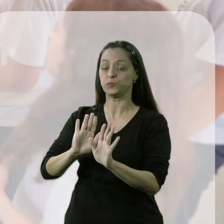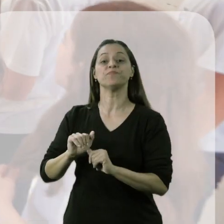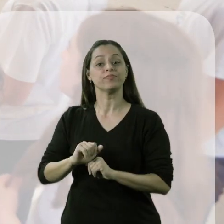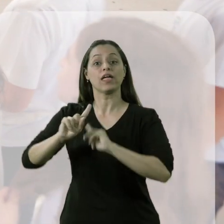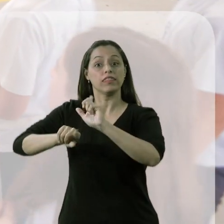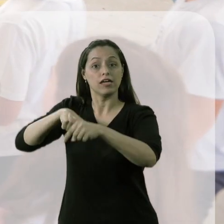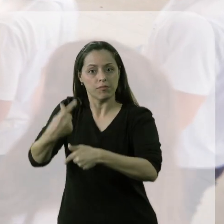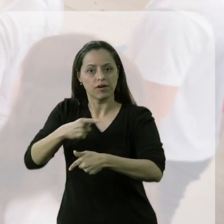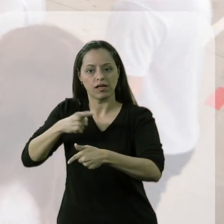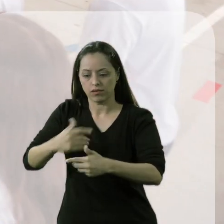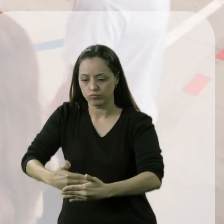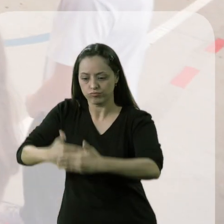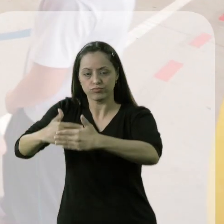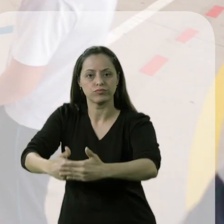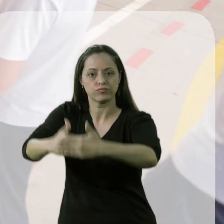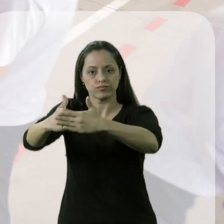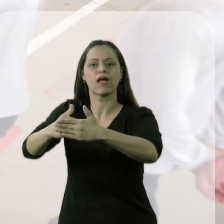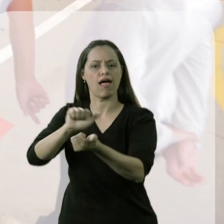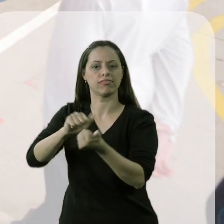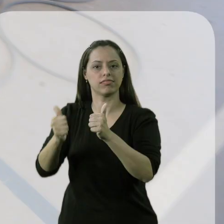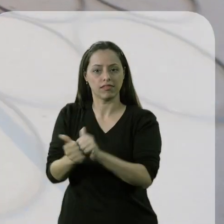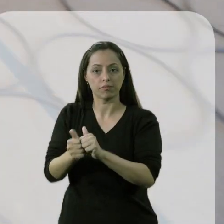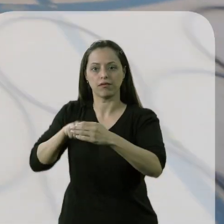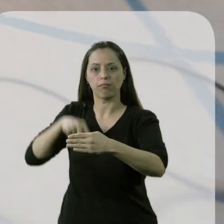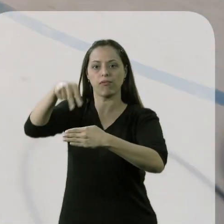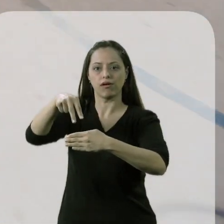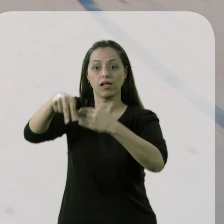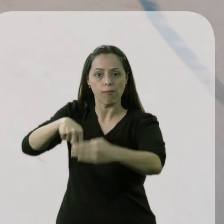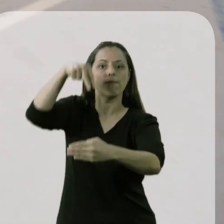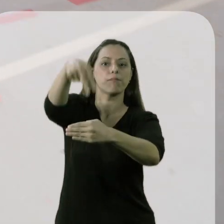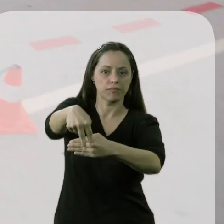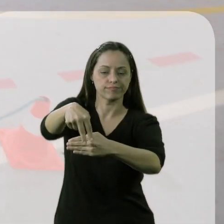After that, the two small barriers are adapted so he can jump.